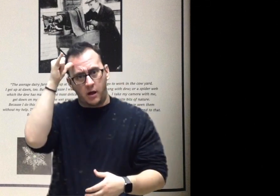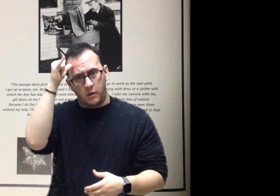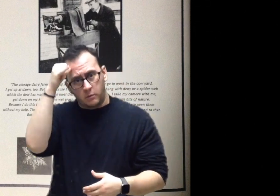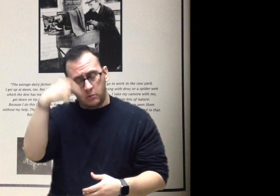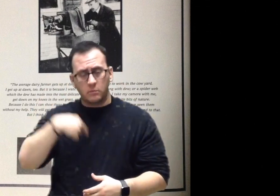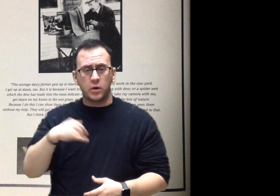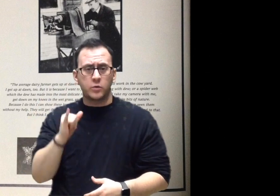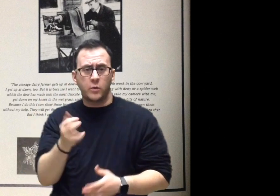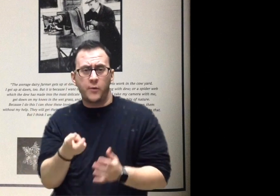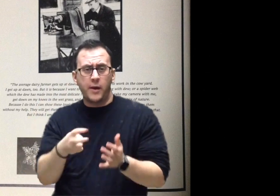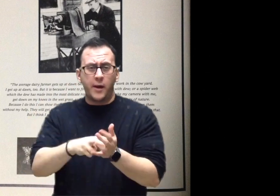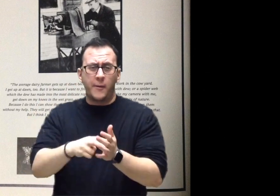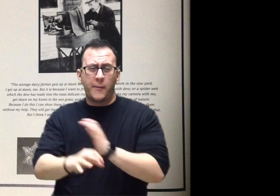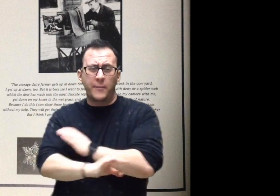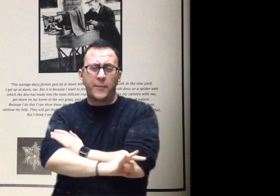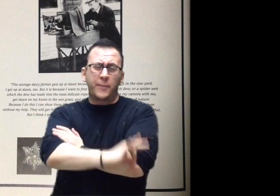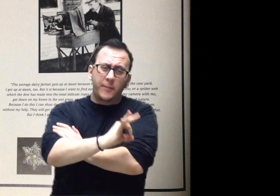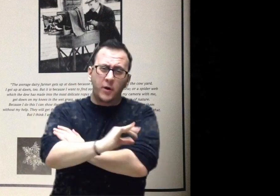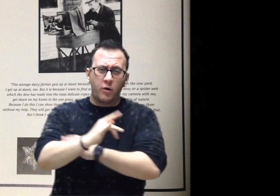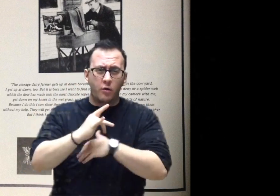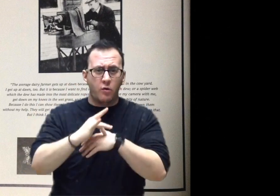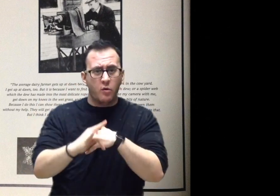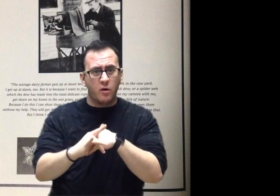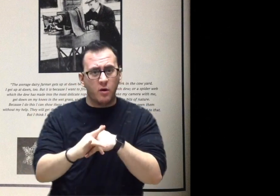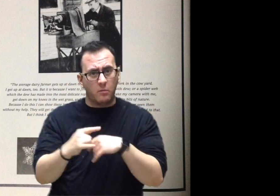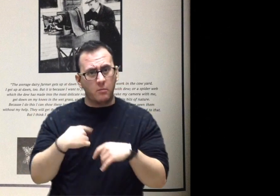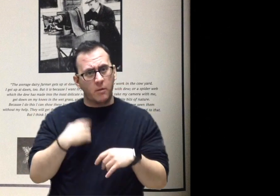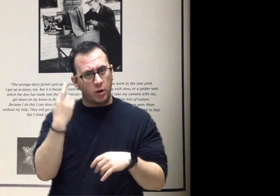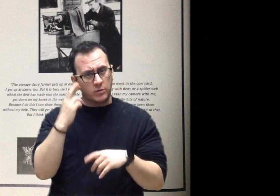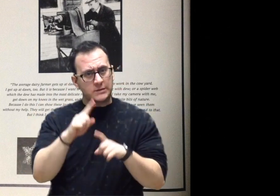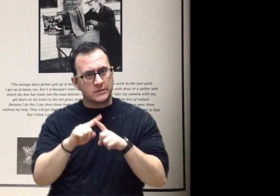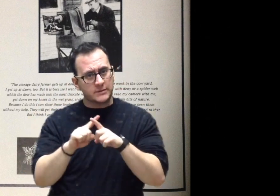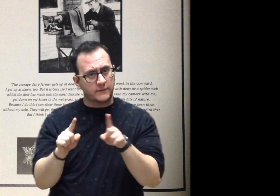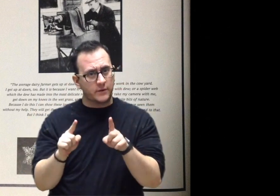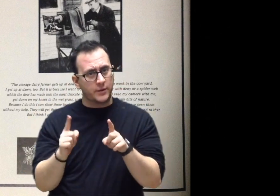or a spider web which the dew has made into the most delicate ropes of pearls...